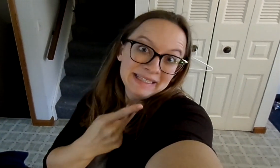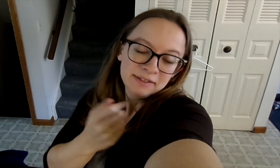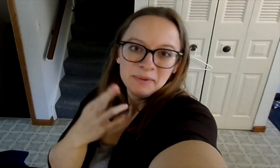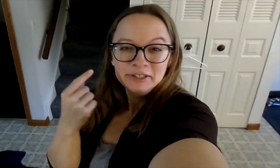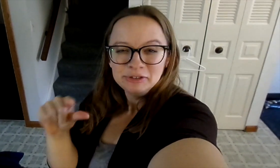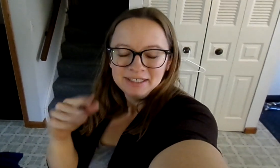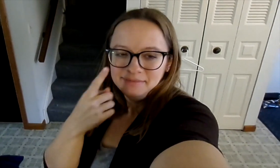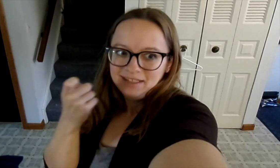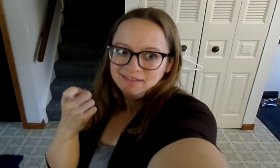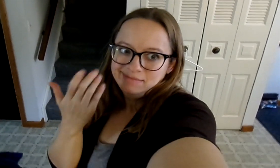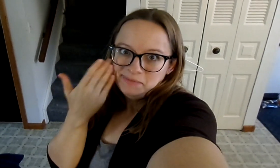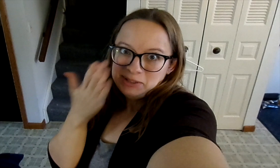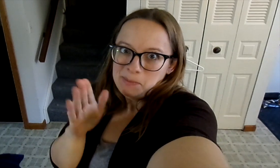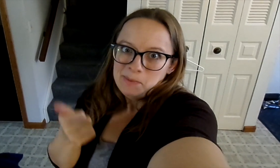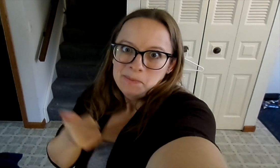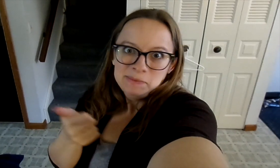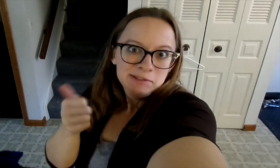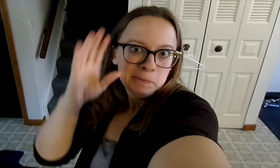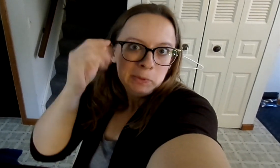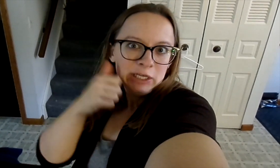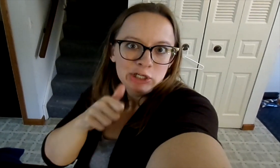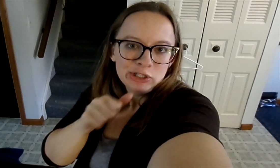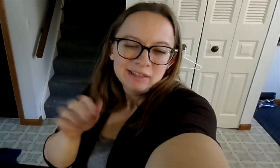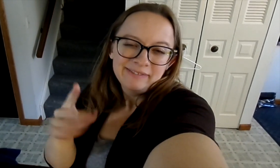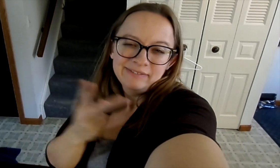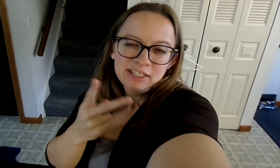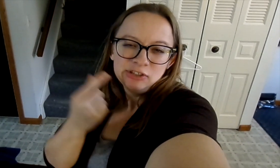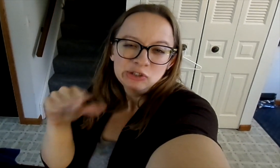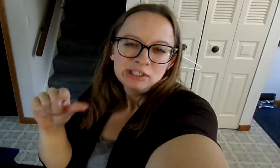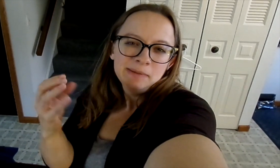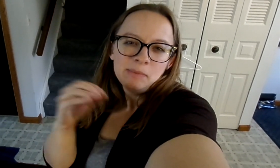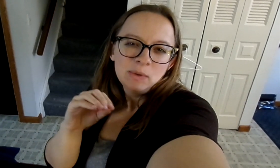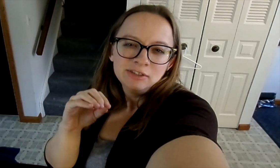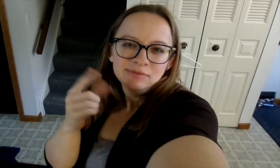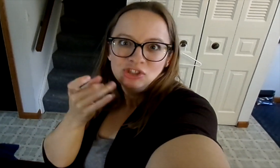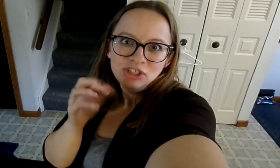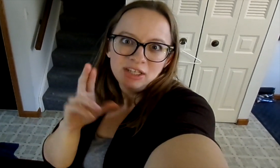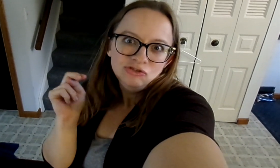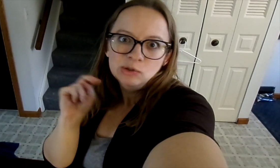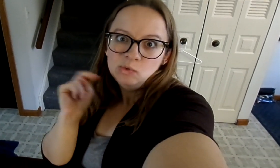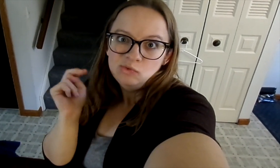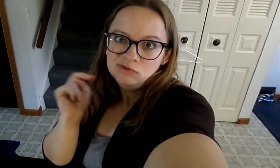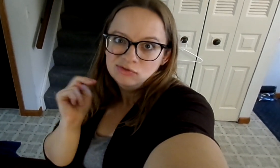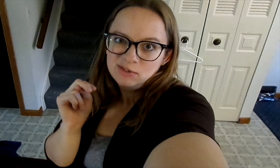pink or green and since we don't know if it's a boy or a girl, I figured green is more gender neutral.